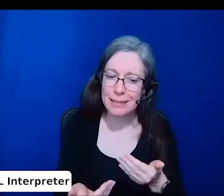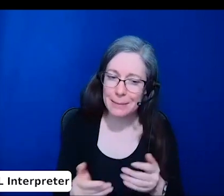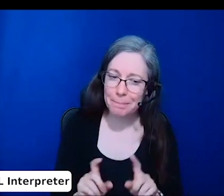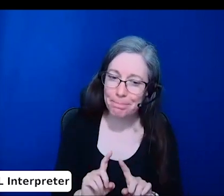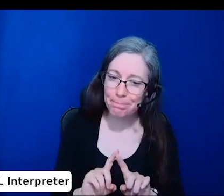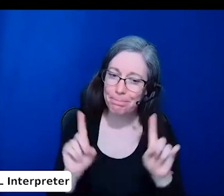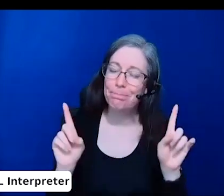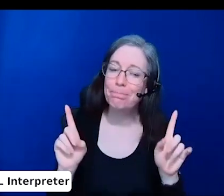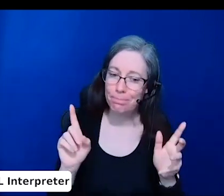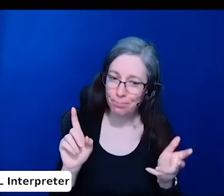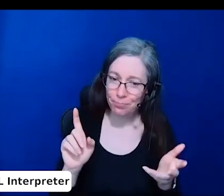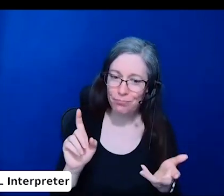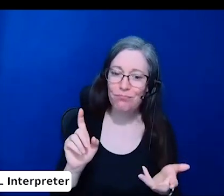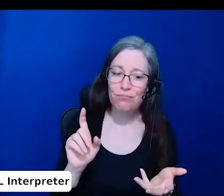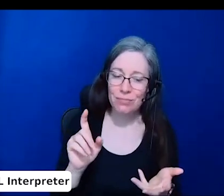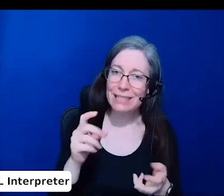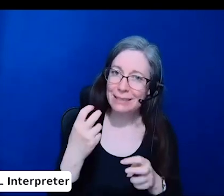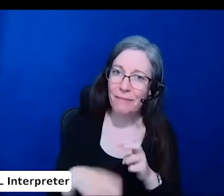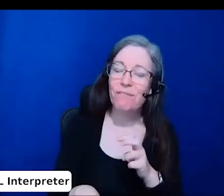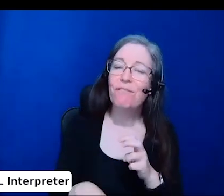when making these changes.